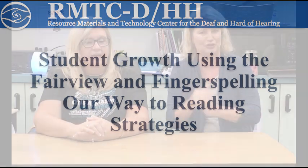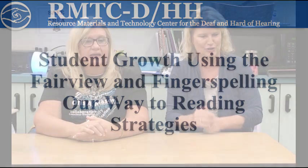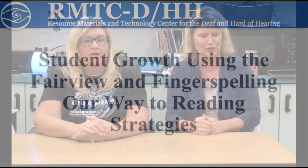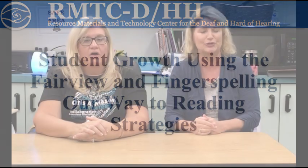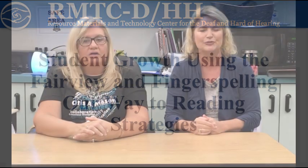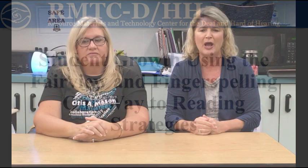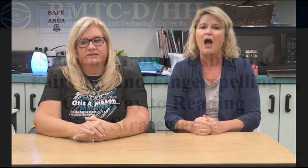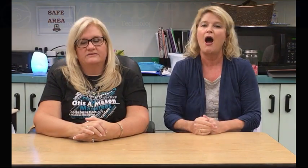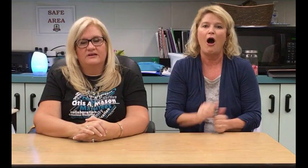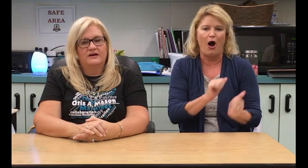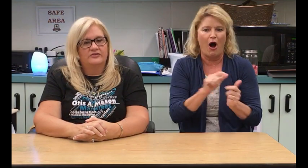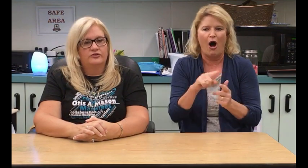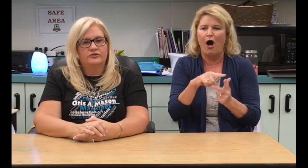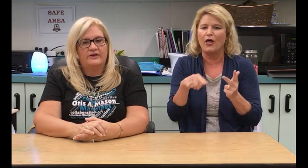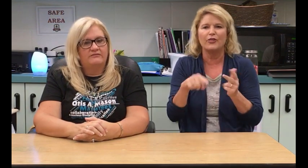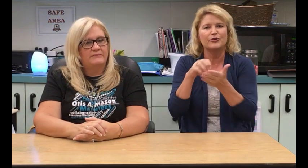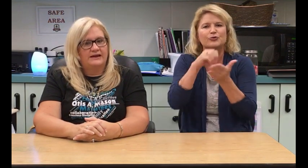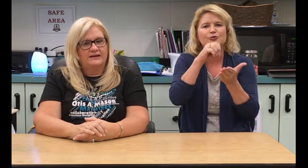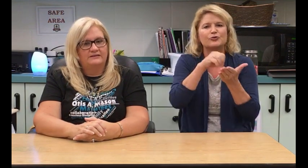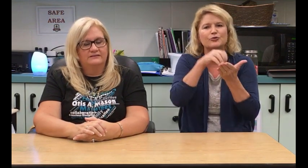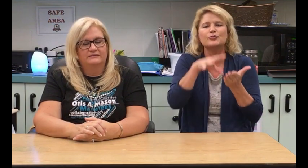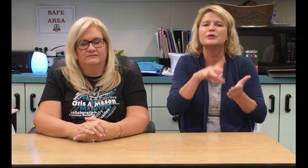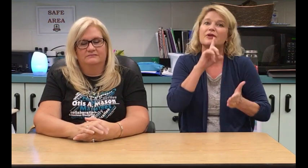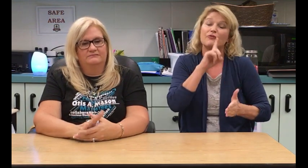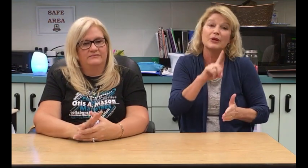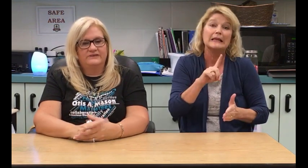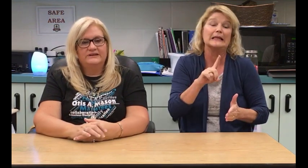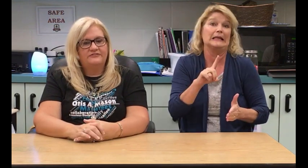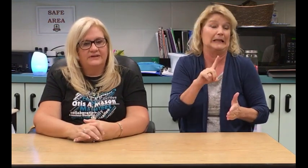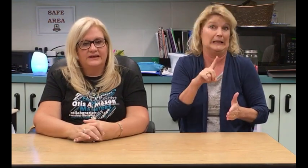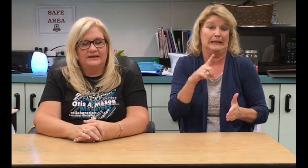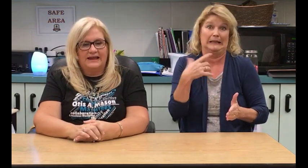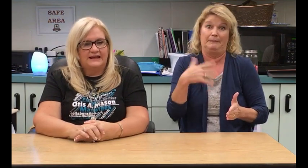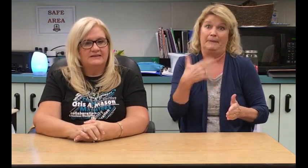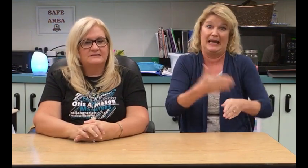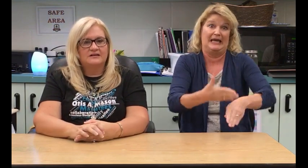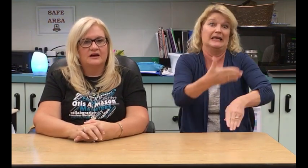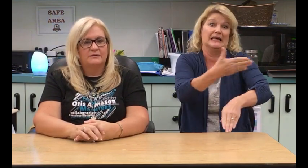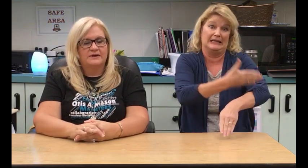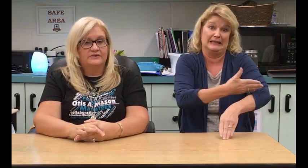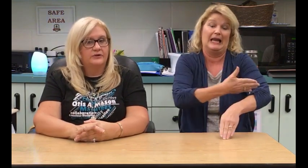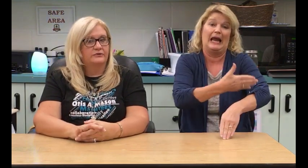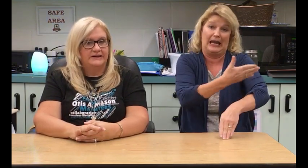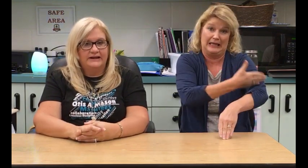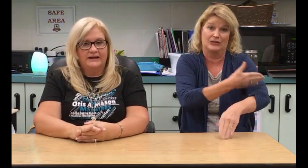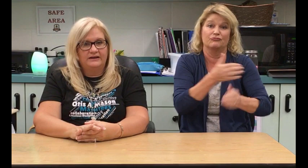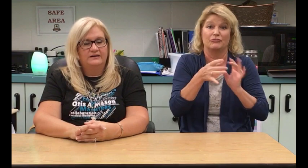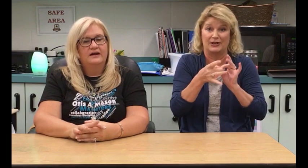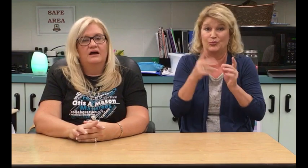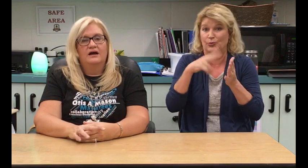All of these students have made significant gains in their reading and